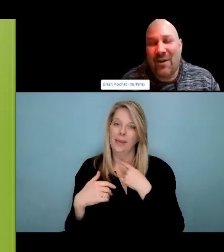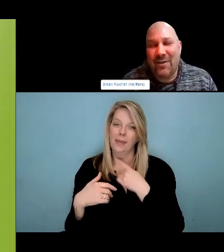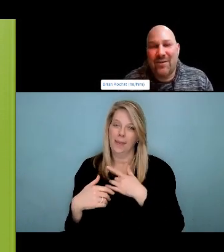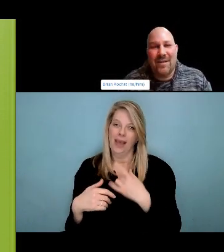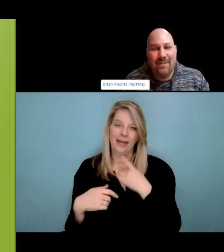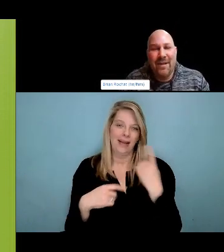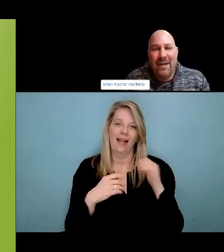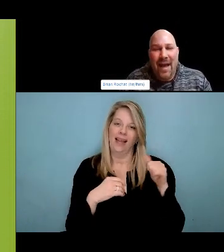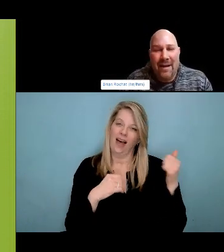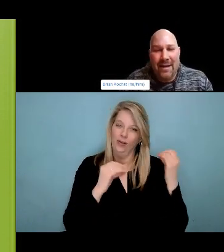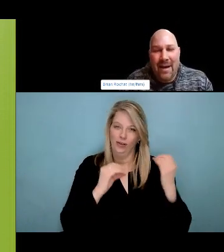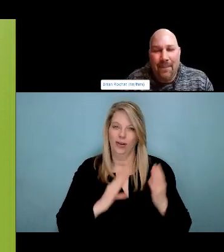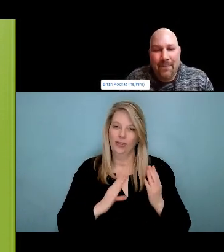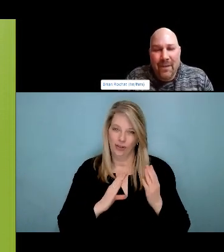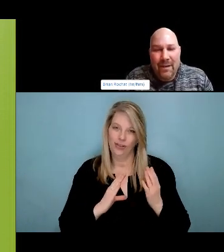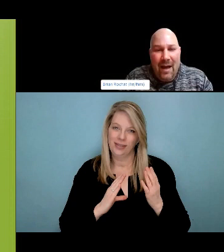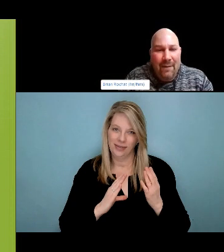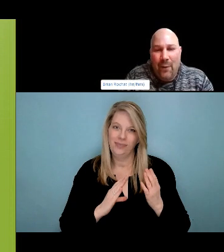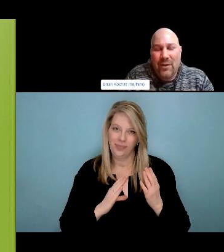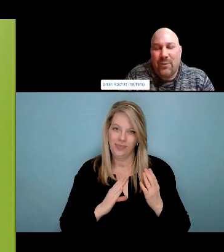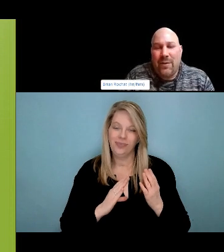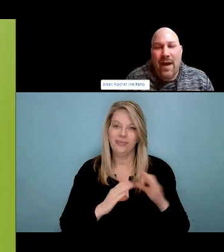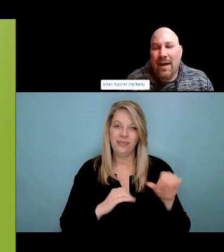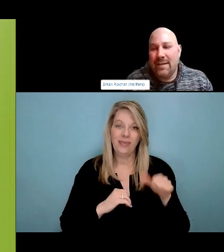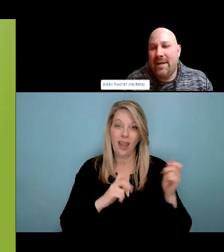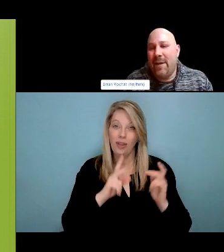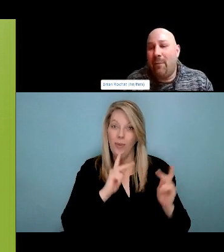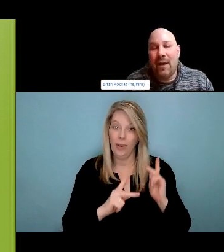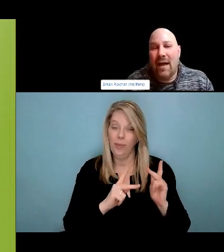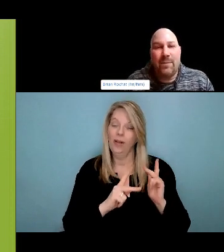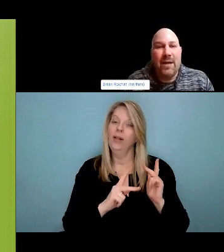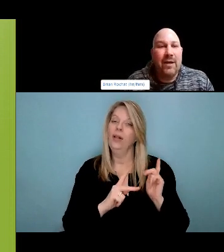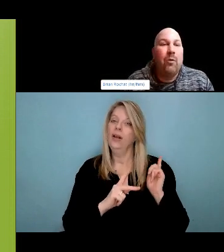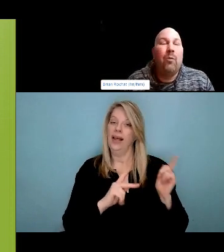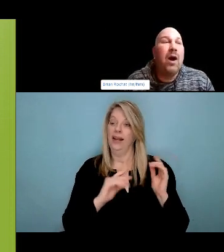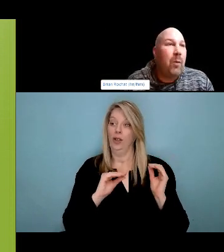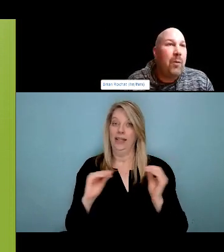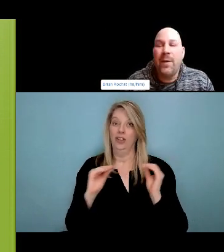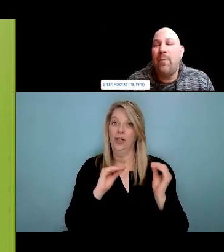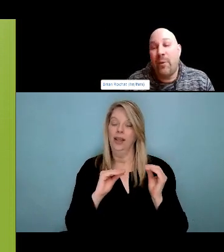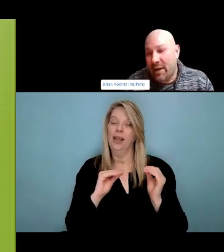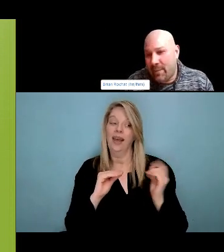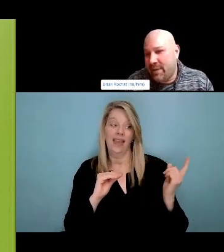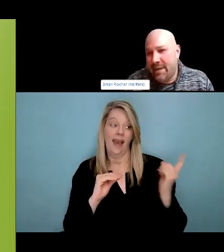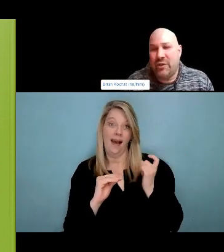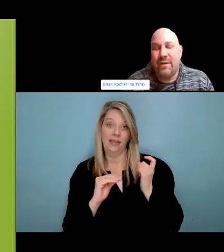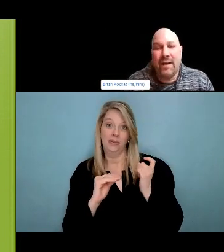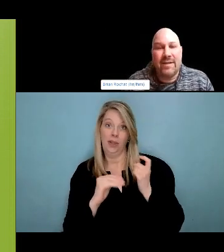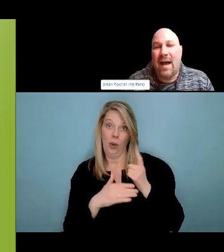we would support them and we would monitor them and we would treat them and we would